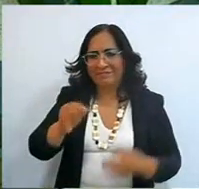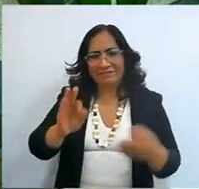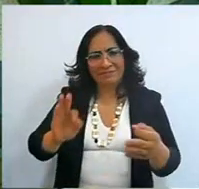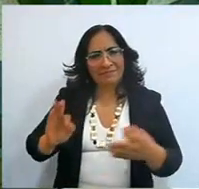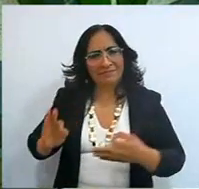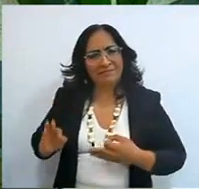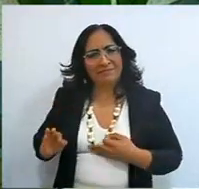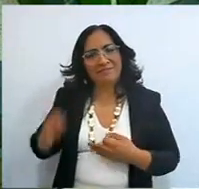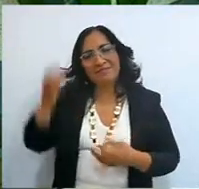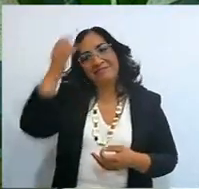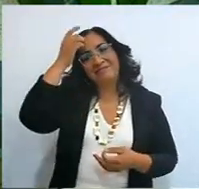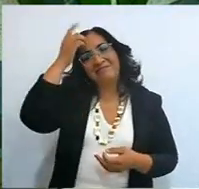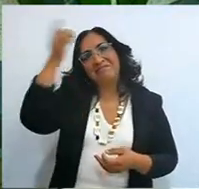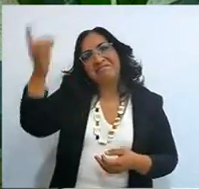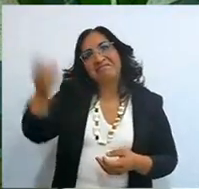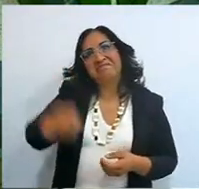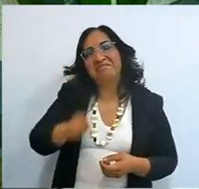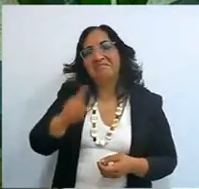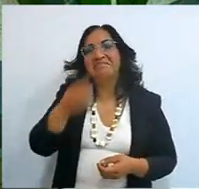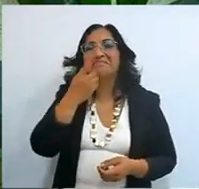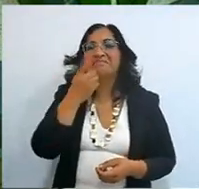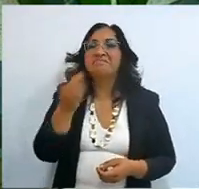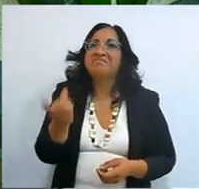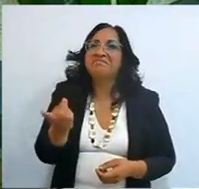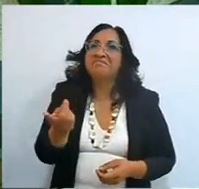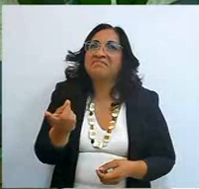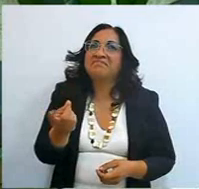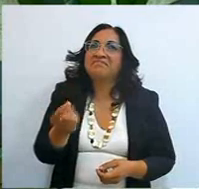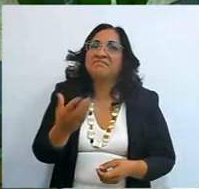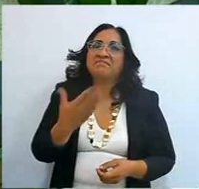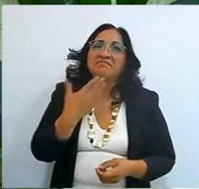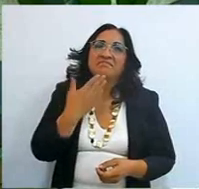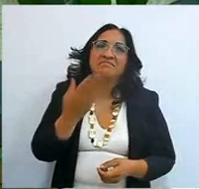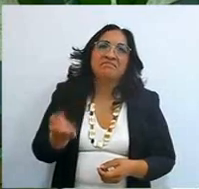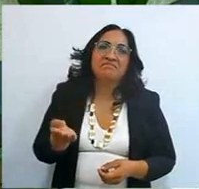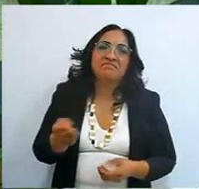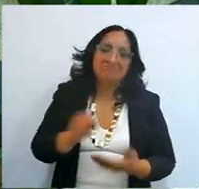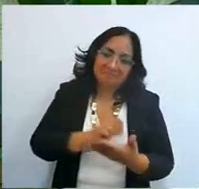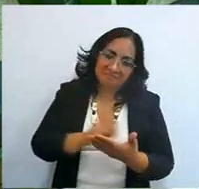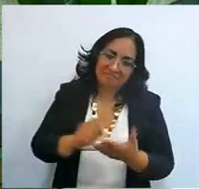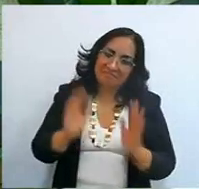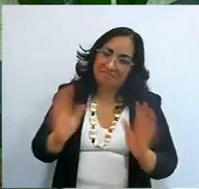because you say, well, ok, I've read it, and now what am I going to do? Well, look at what God says: